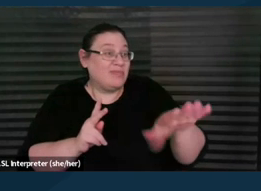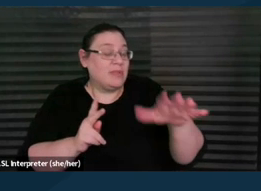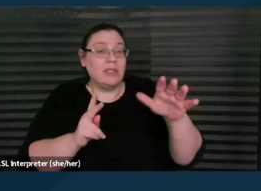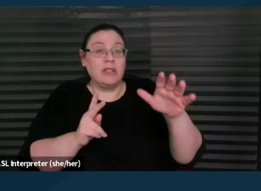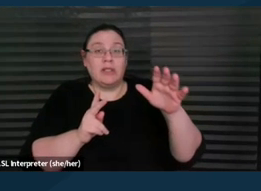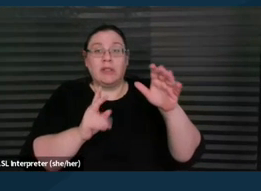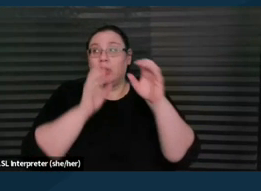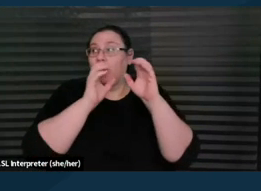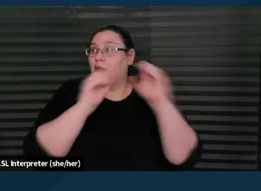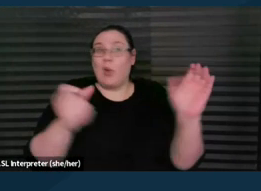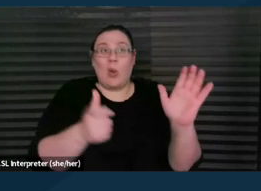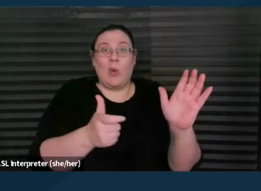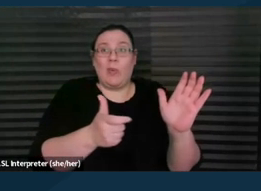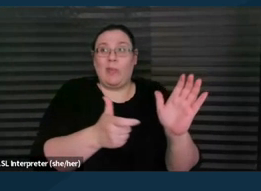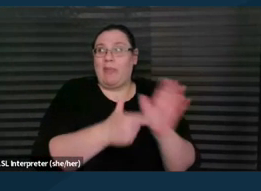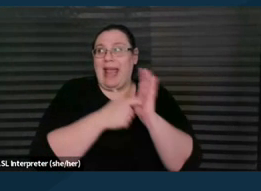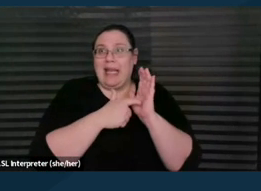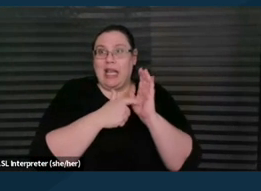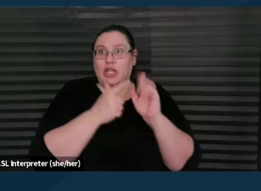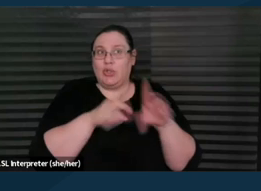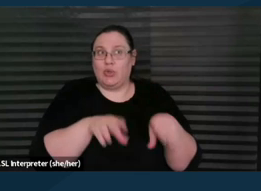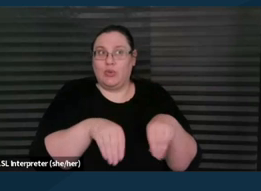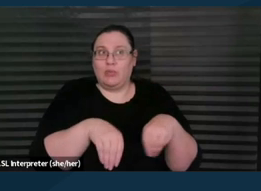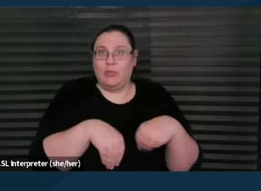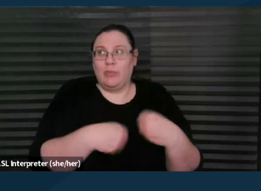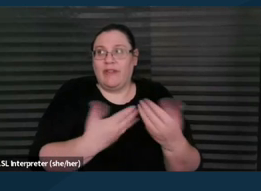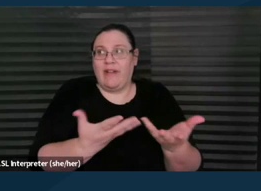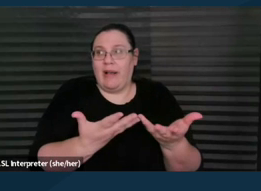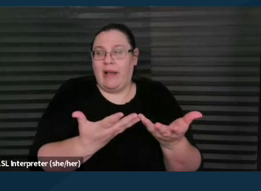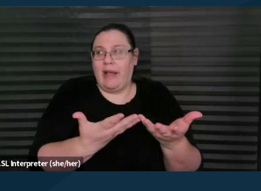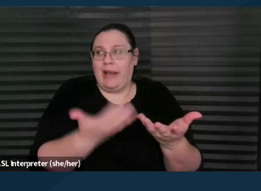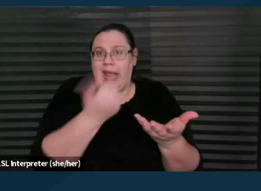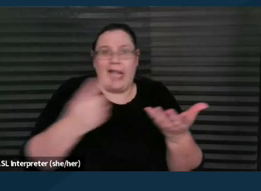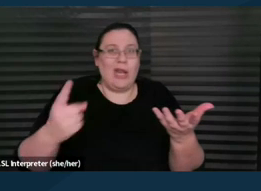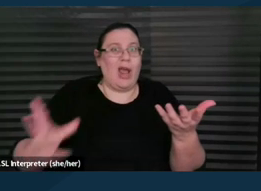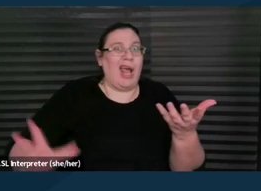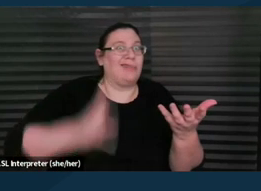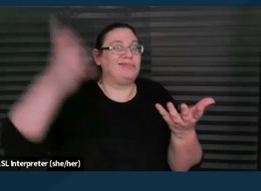to provide anyone with a, you know, limousine of an education in public education, right?